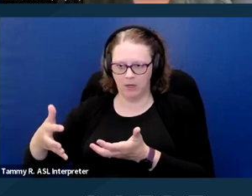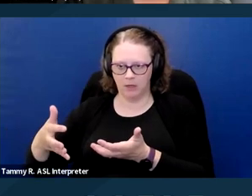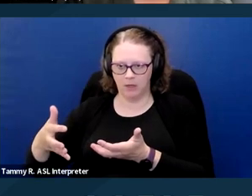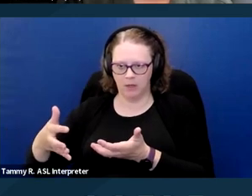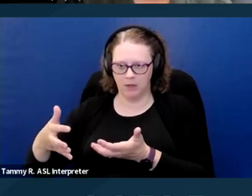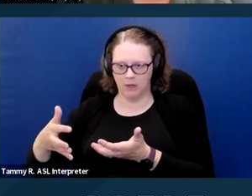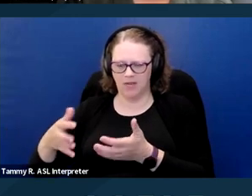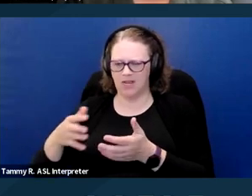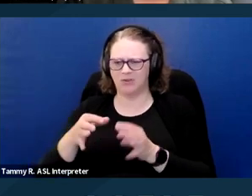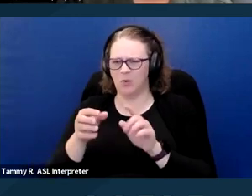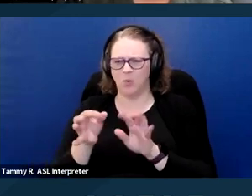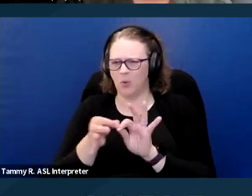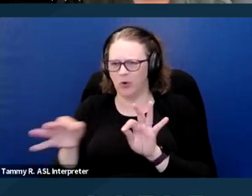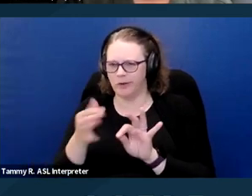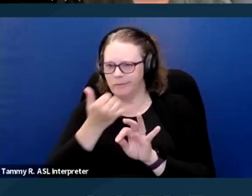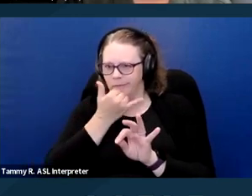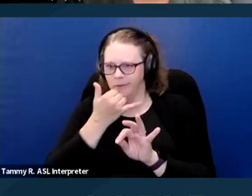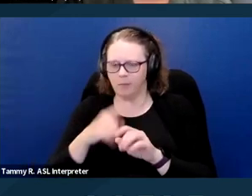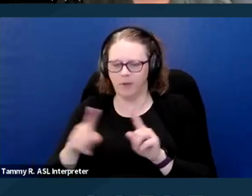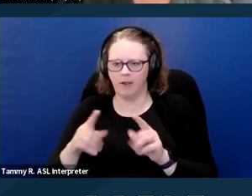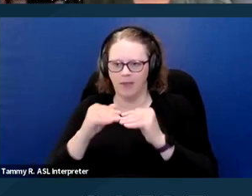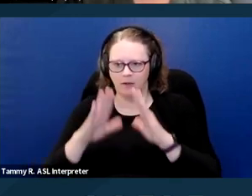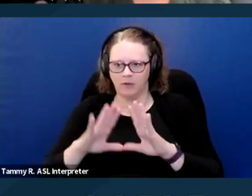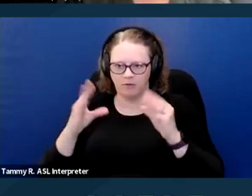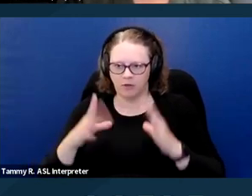it's worded incorrectly. But basically this housing provider is saying